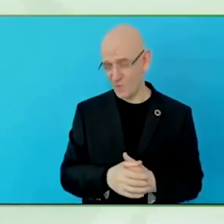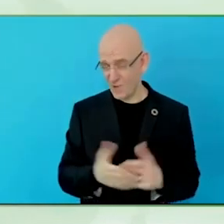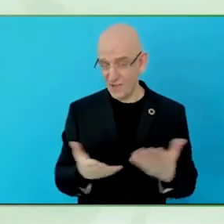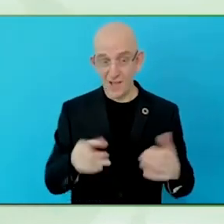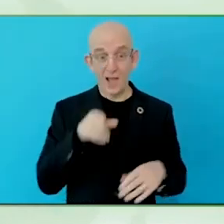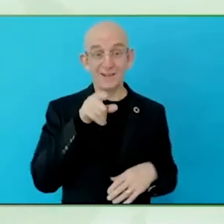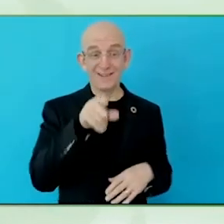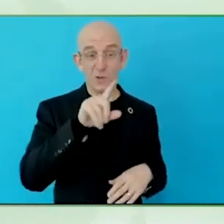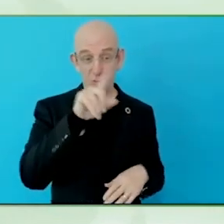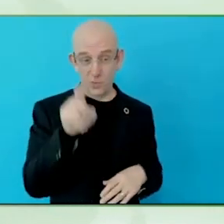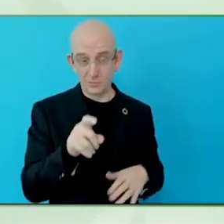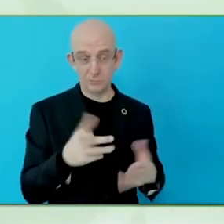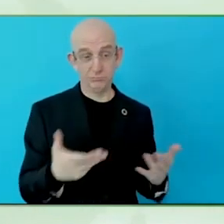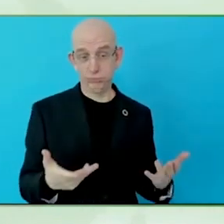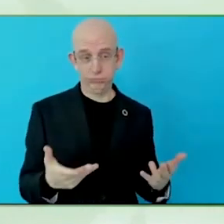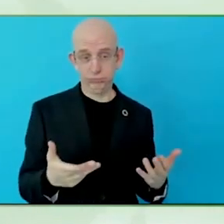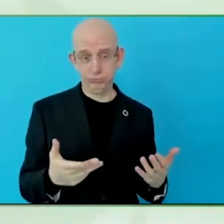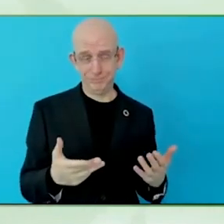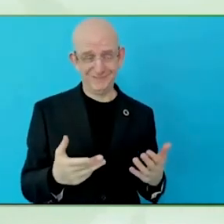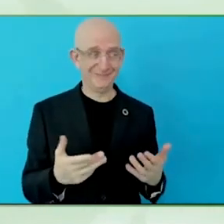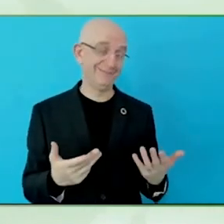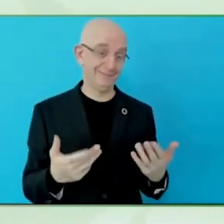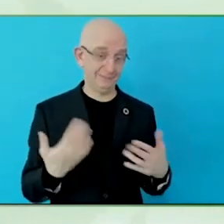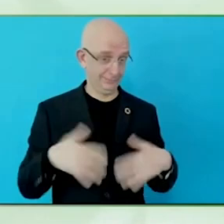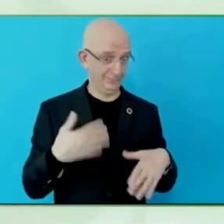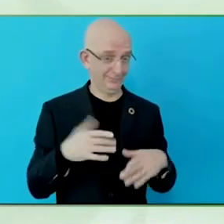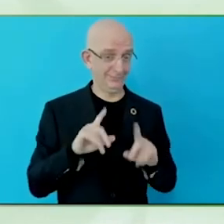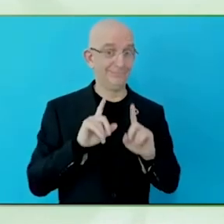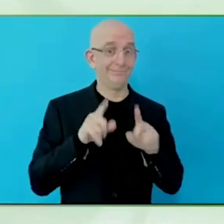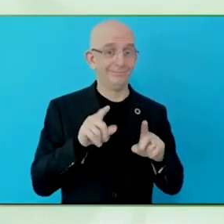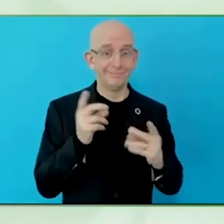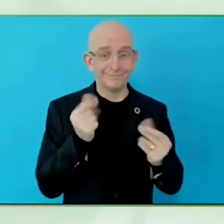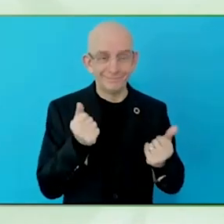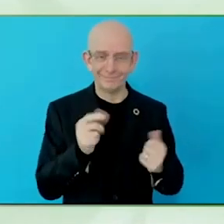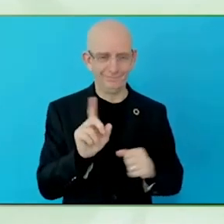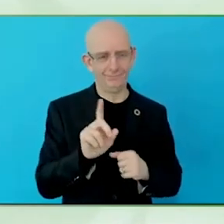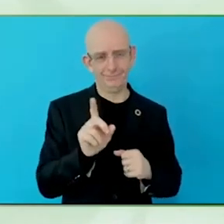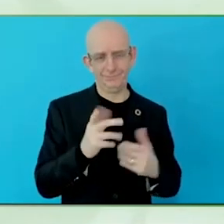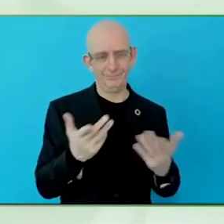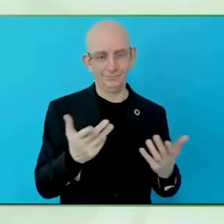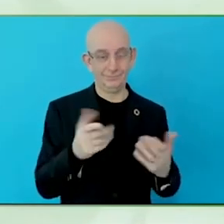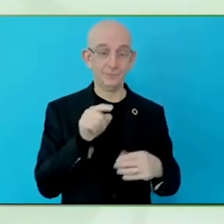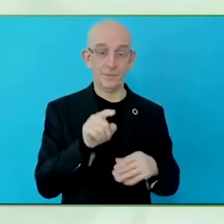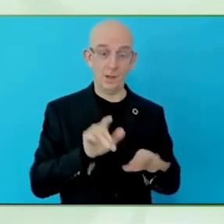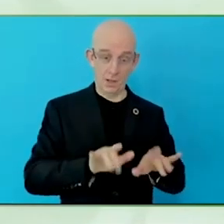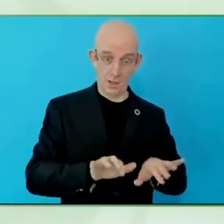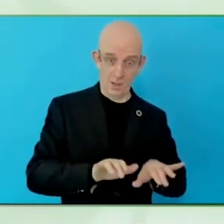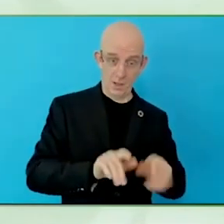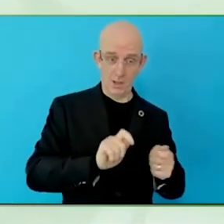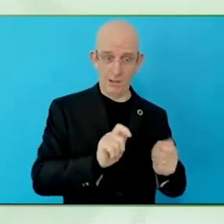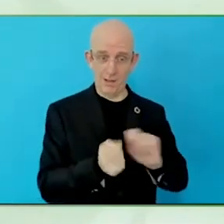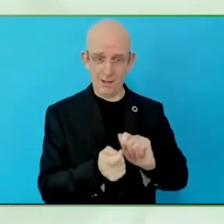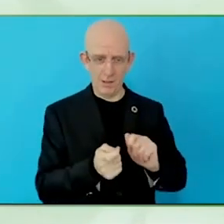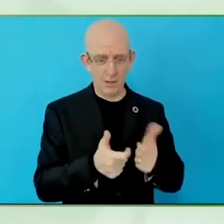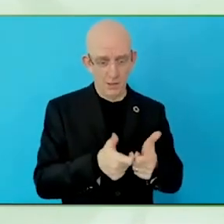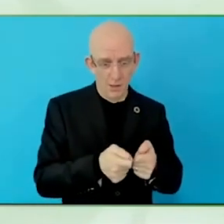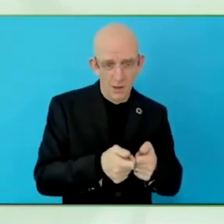technology, many digital devices we are familiar with have transformed into assistive devices.